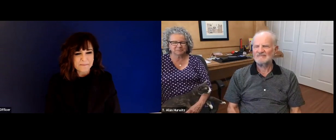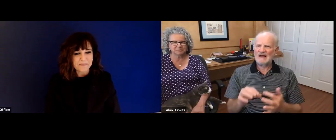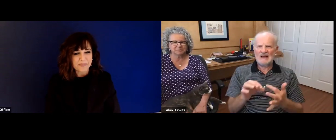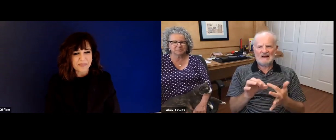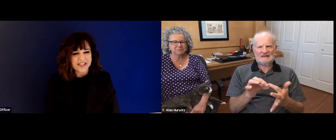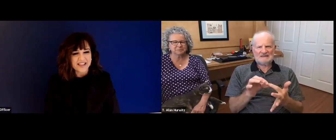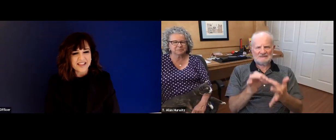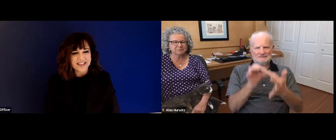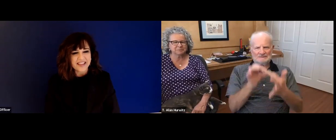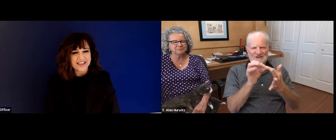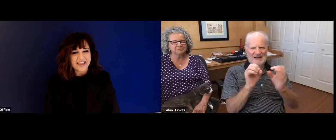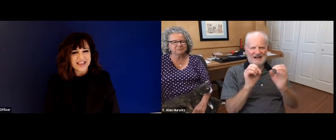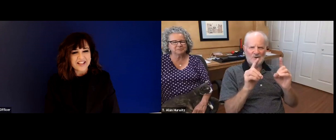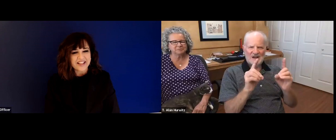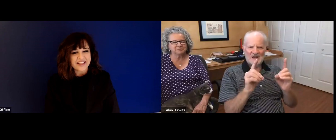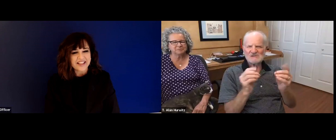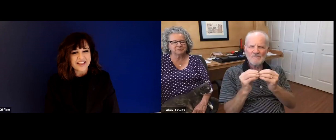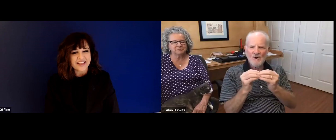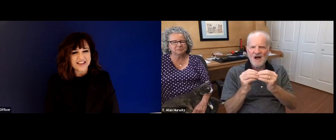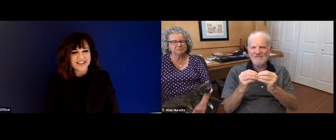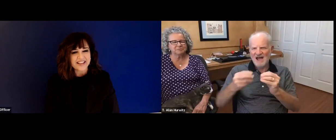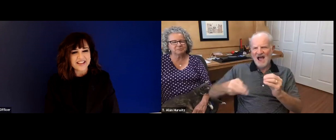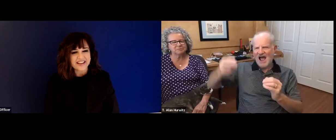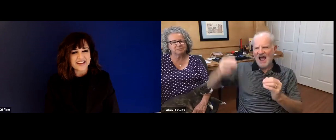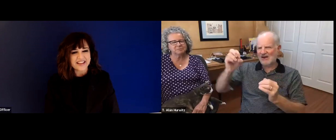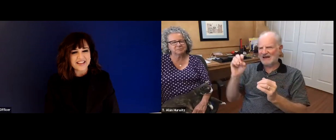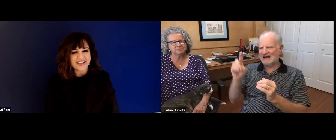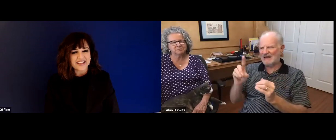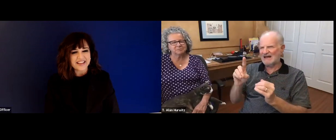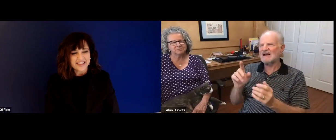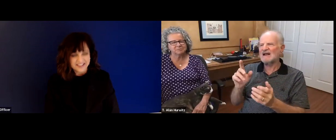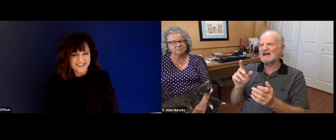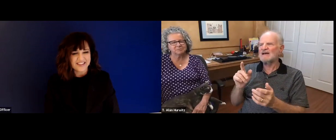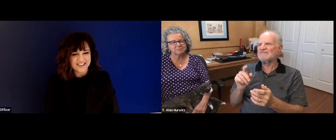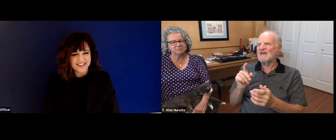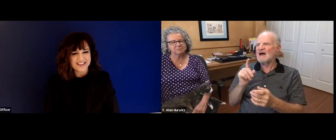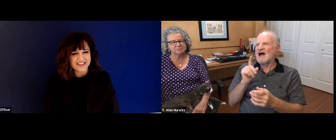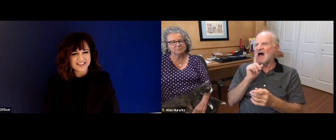from engineering and computer programming to special education.